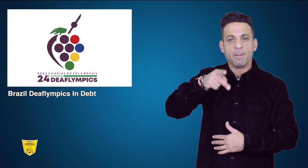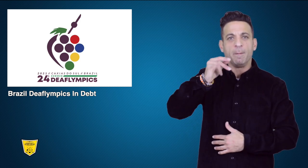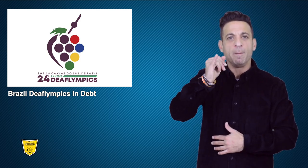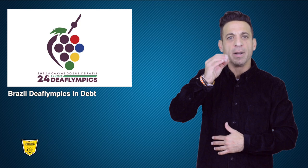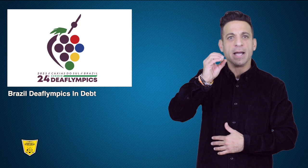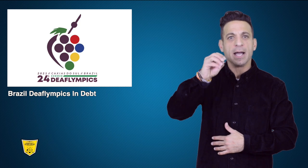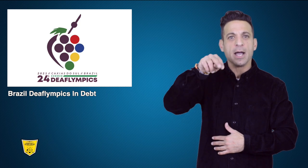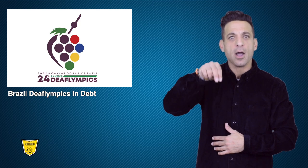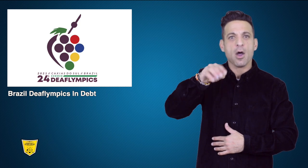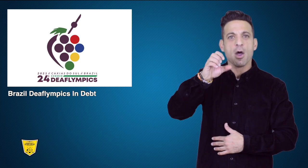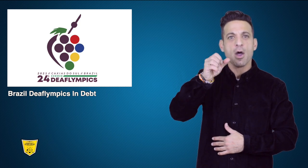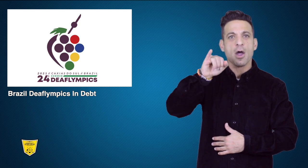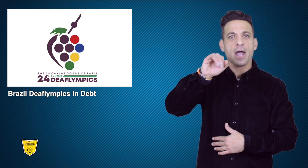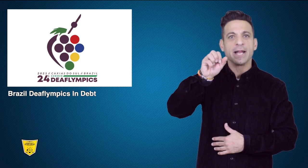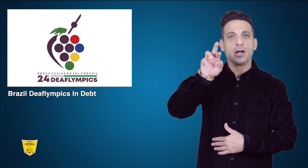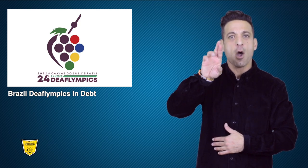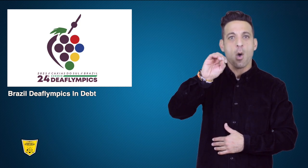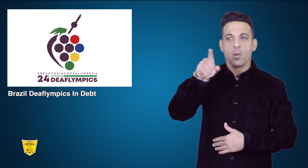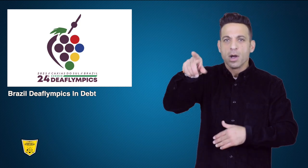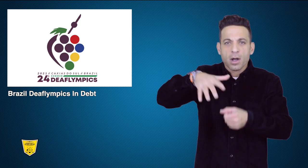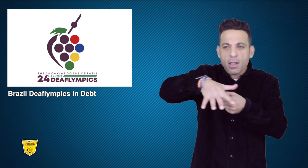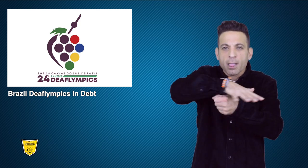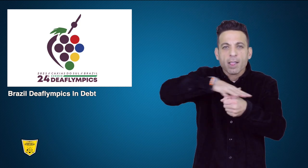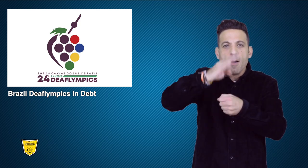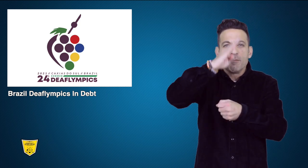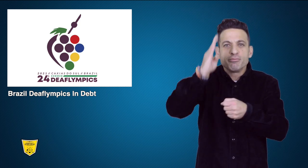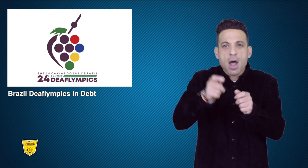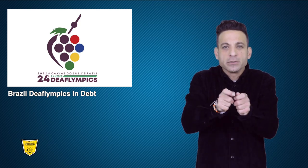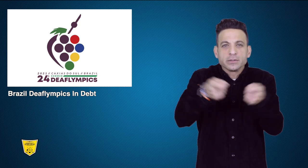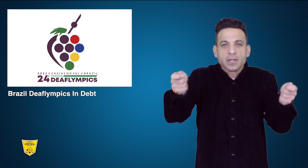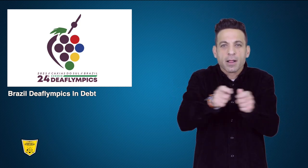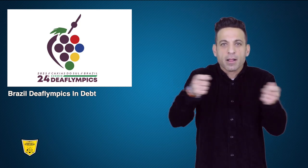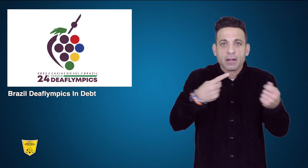Pioneiro, a local Brazil newspaper, states that creditors